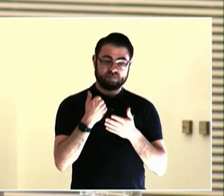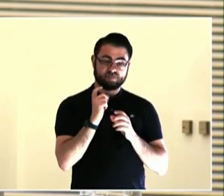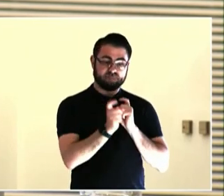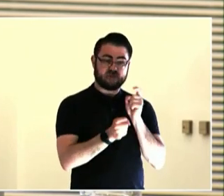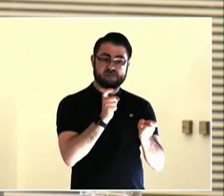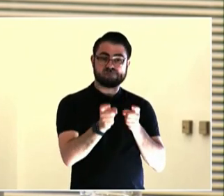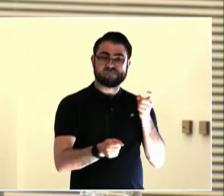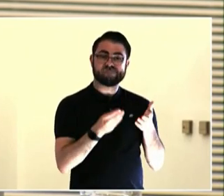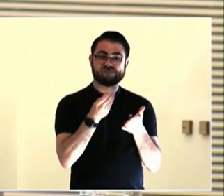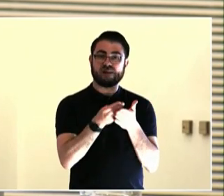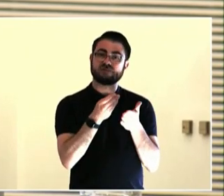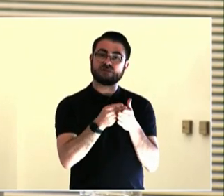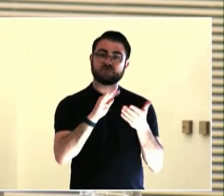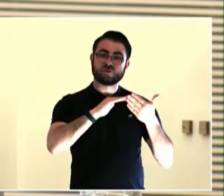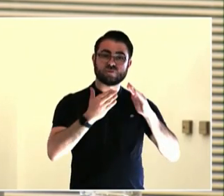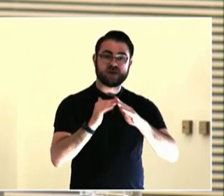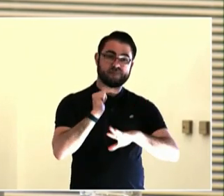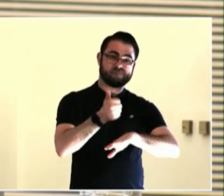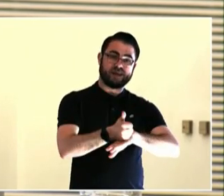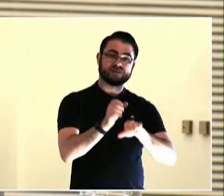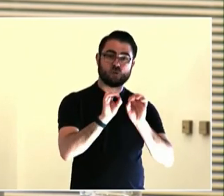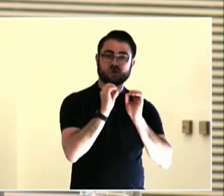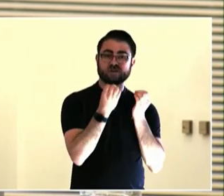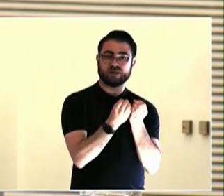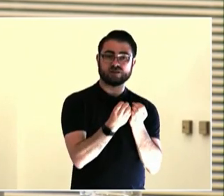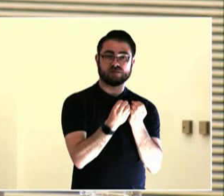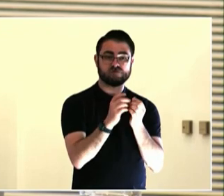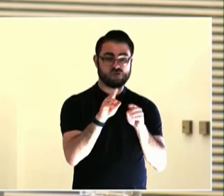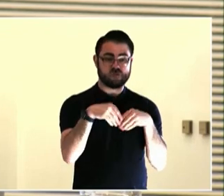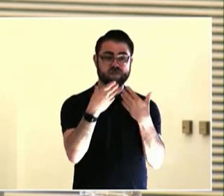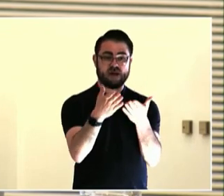group of young folks, fixing out a budget program, kind of in a